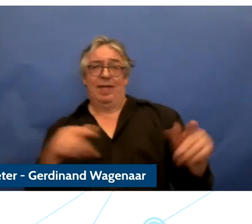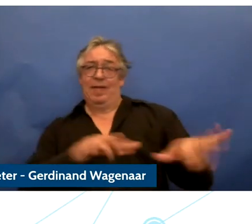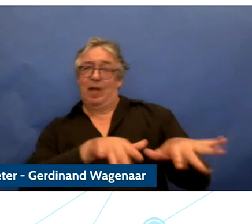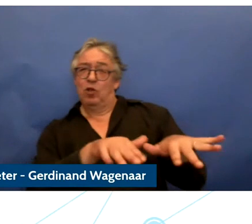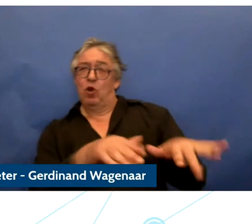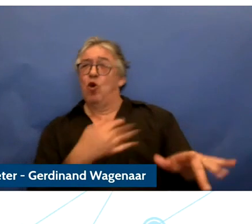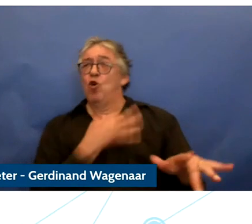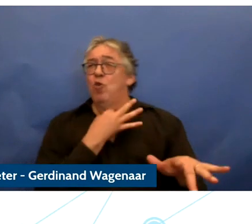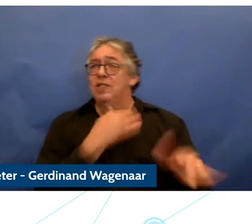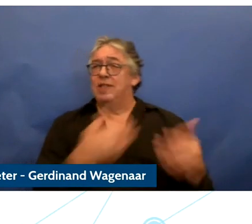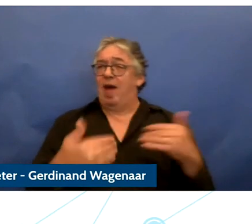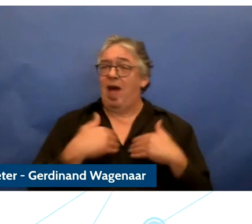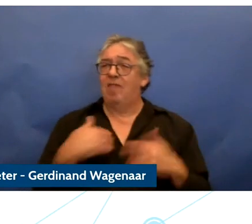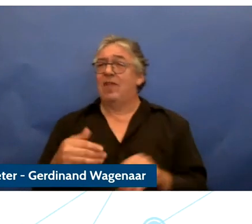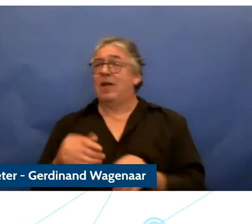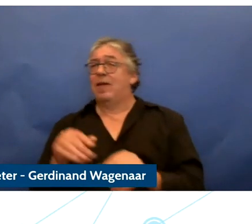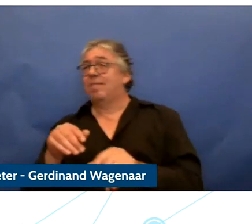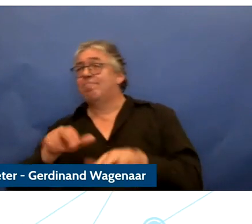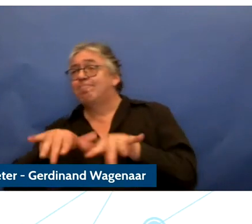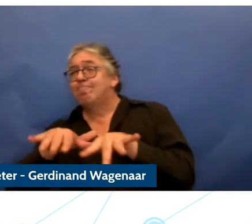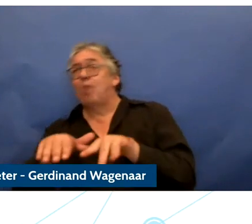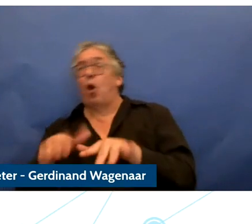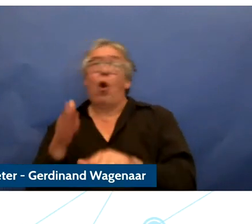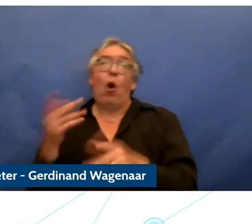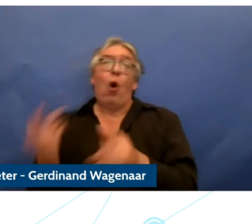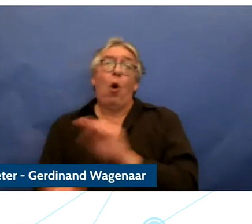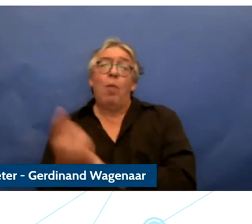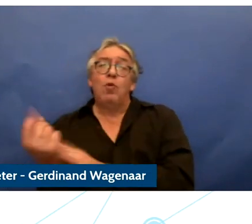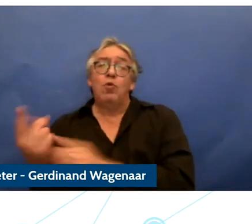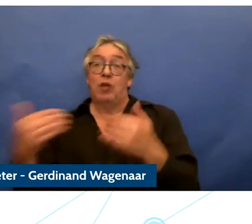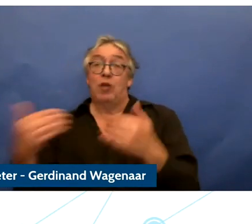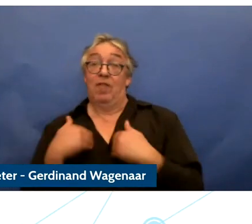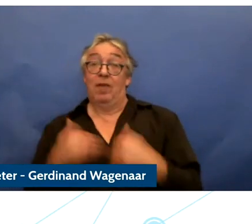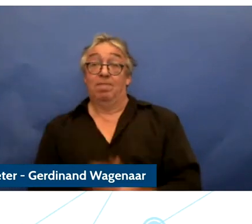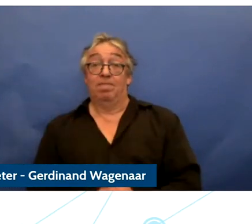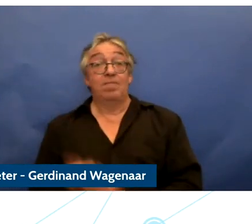digital future and so this pre-event is a report from the consultation with